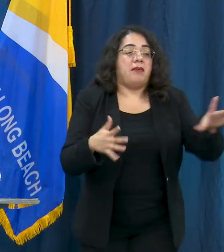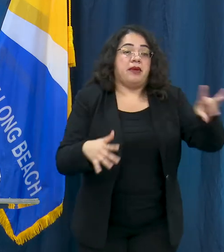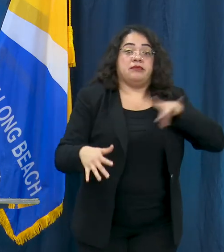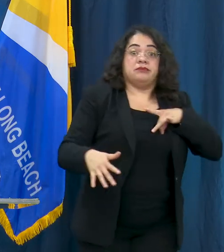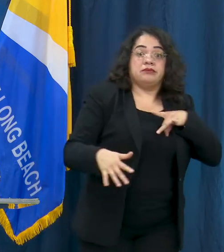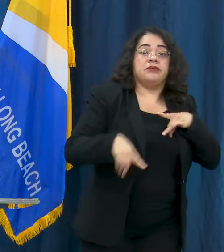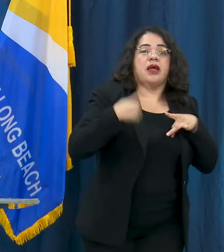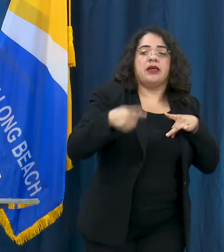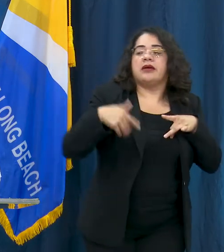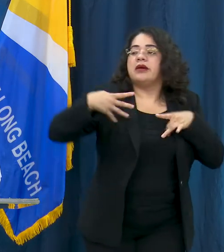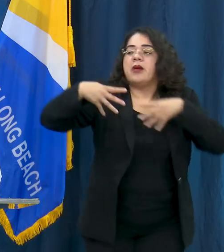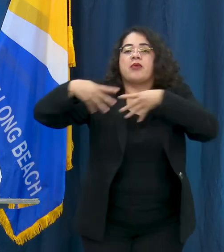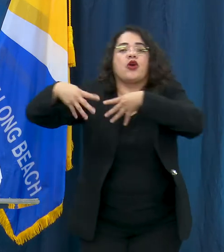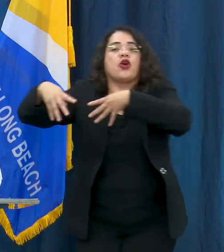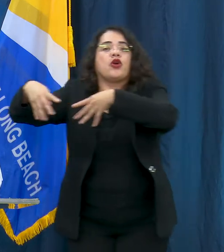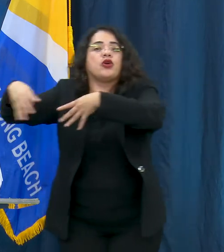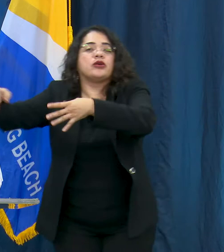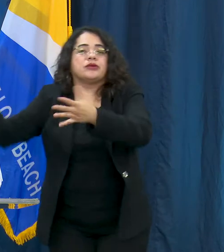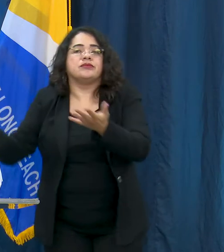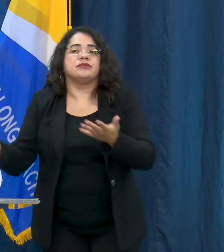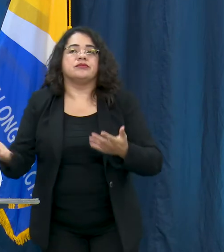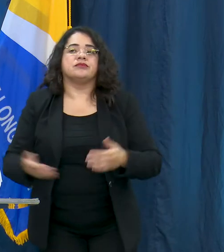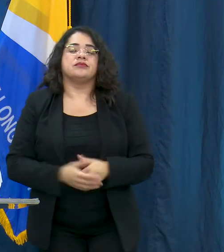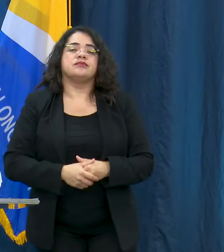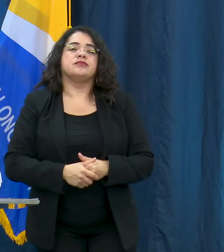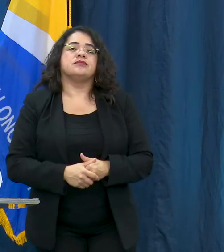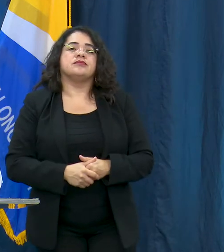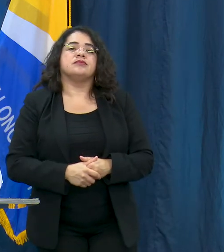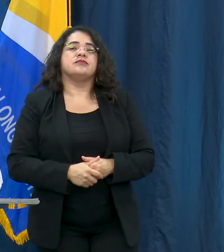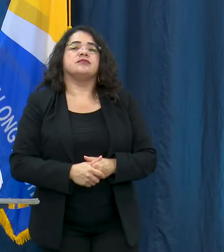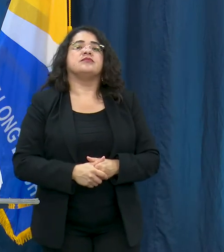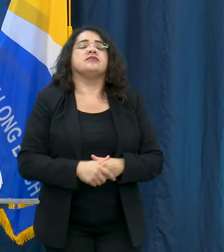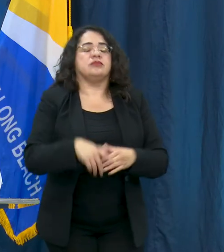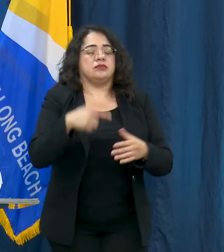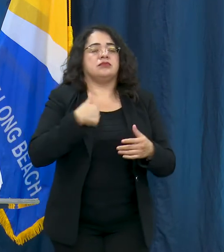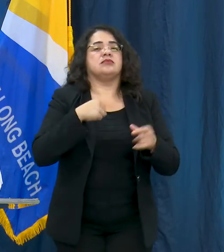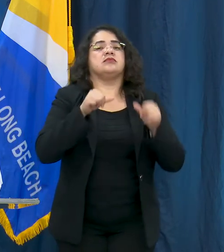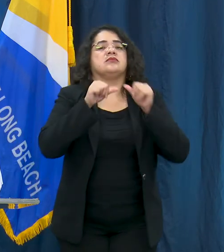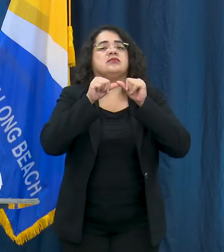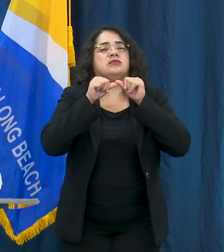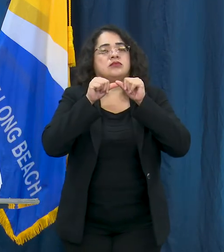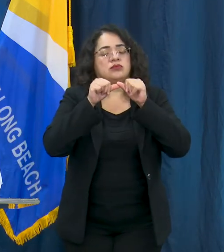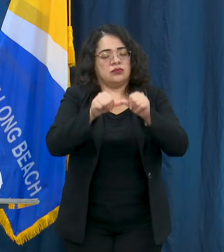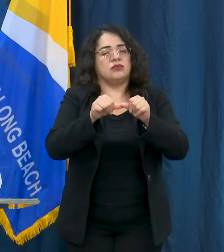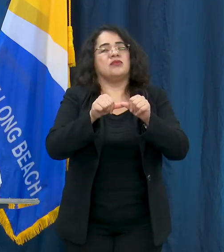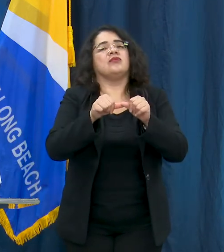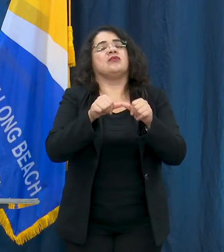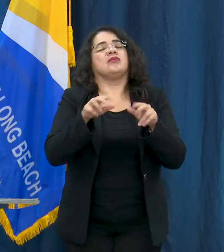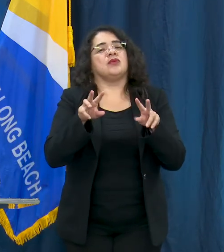I don't know if i remember all the parts of that question - so we continue to you know we're watching our